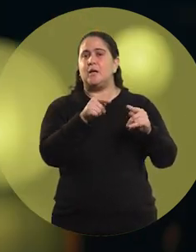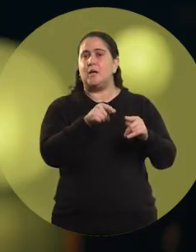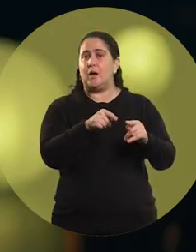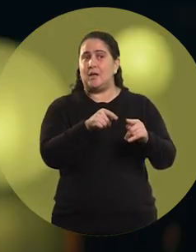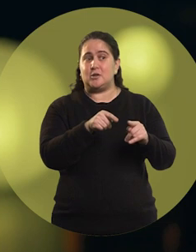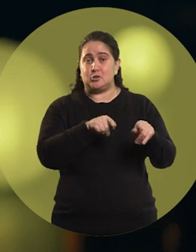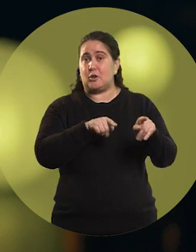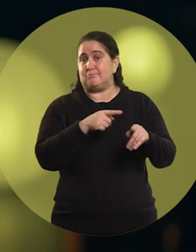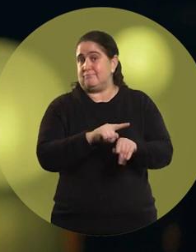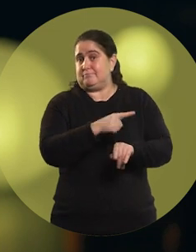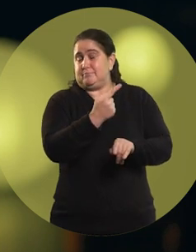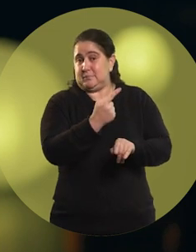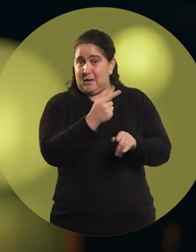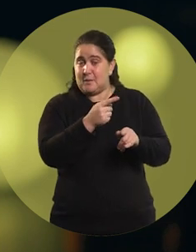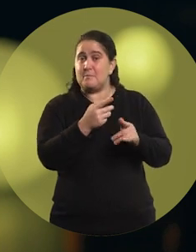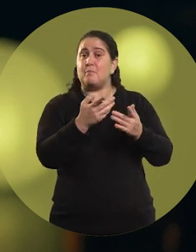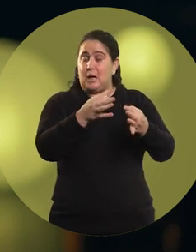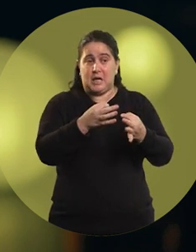And in my first round, I reached the podium, unbelievably.